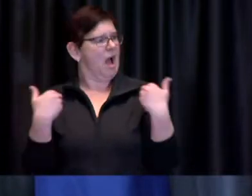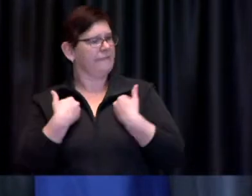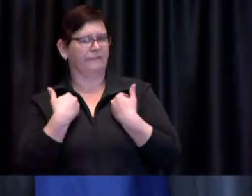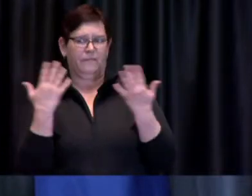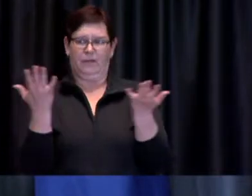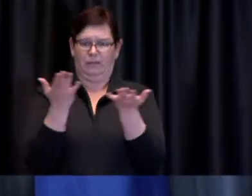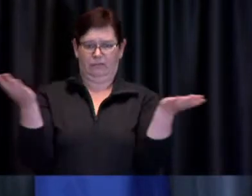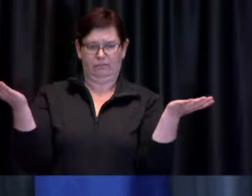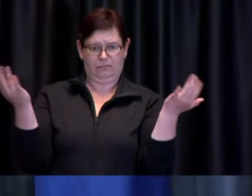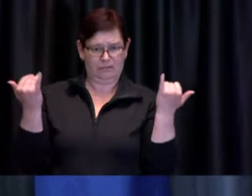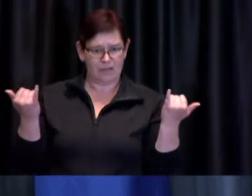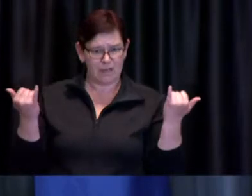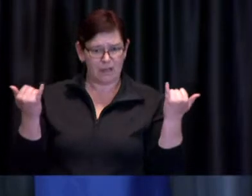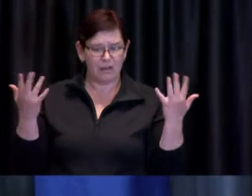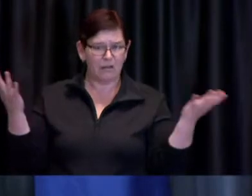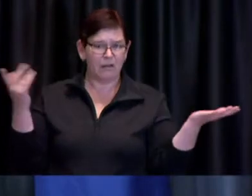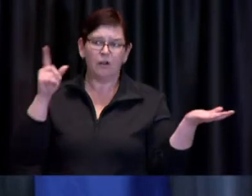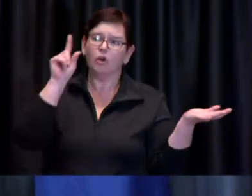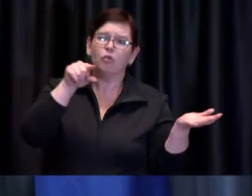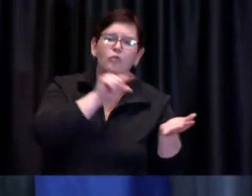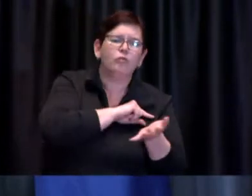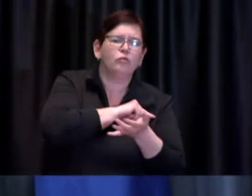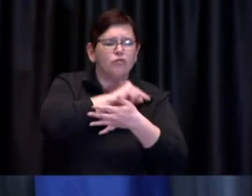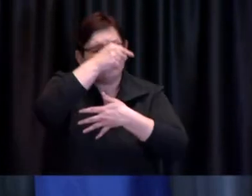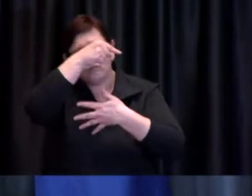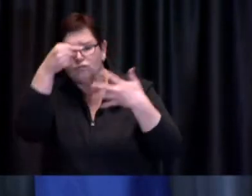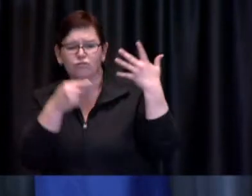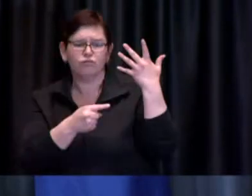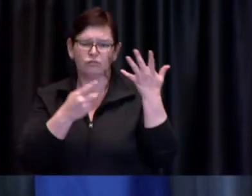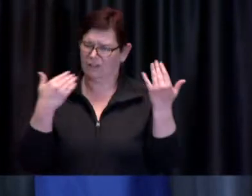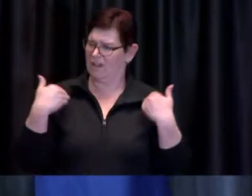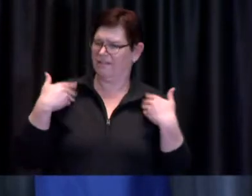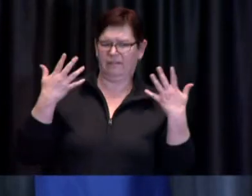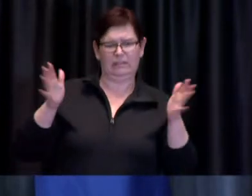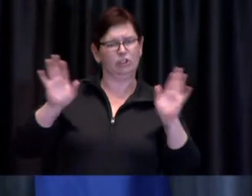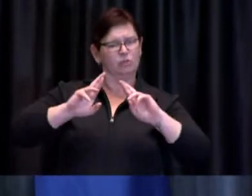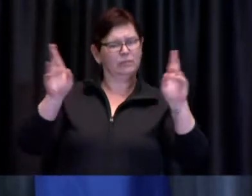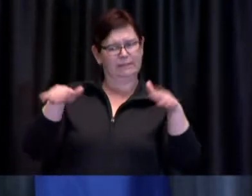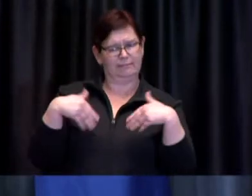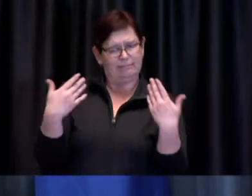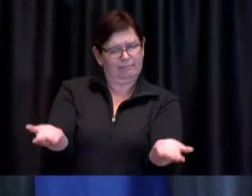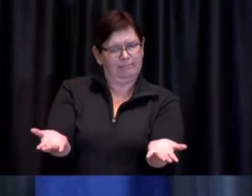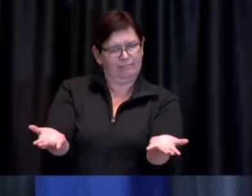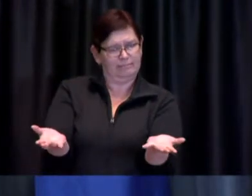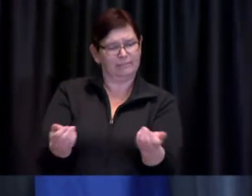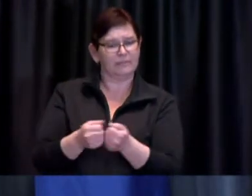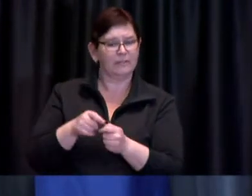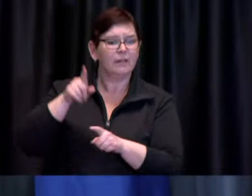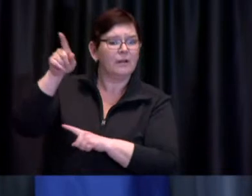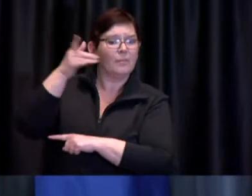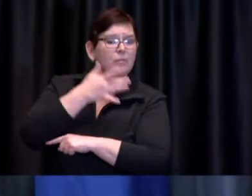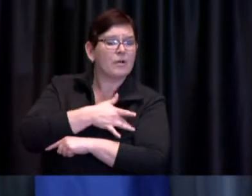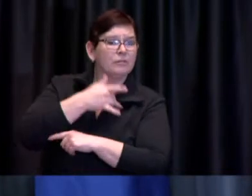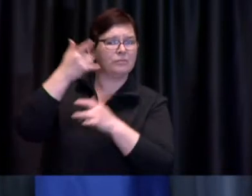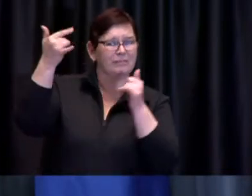that are out there the province entered into phase two of its vaccine prioritization framework